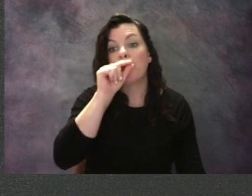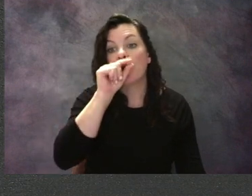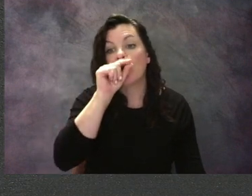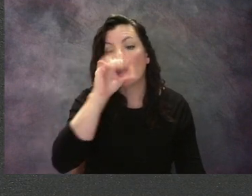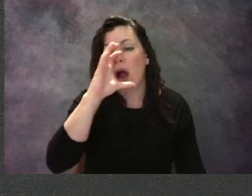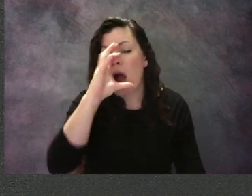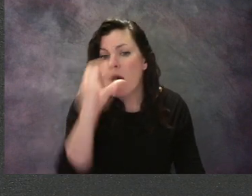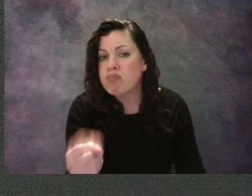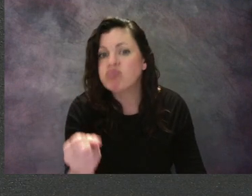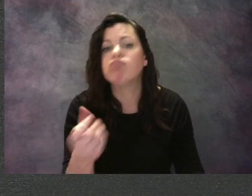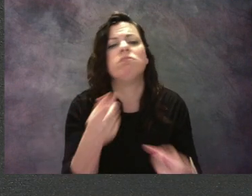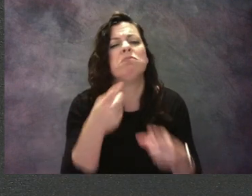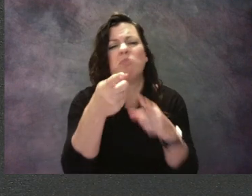you can do a snake,